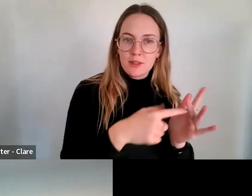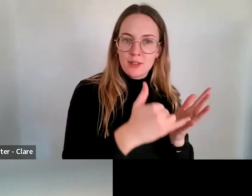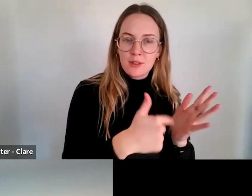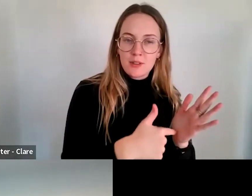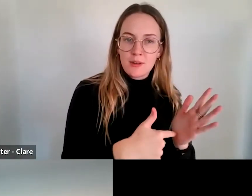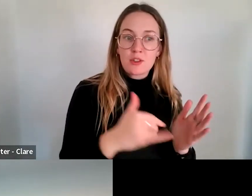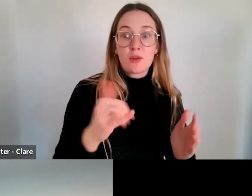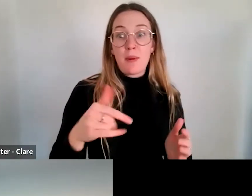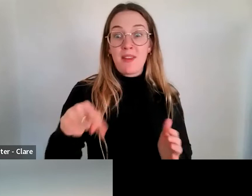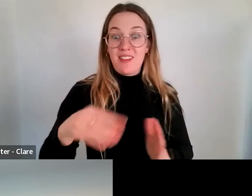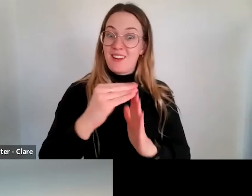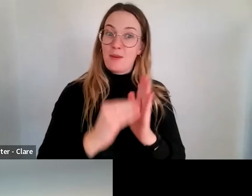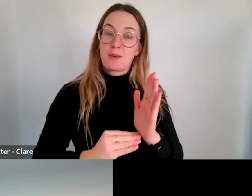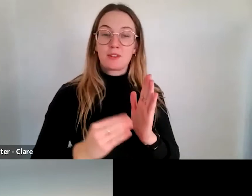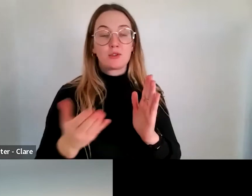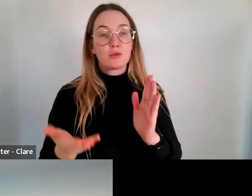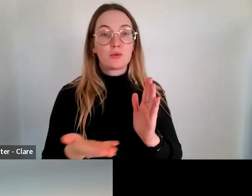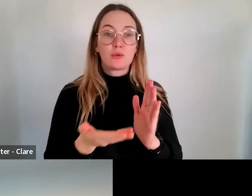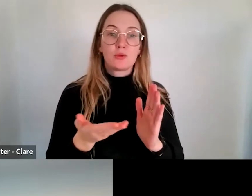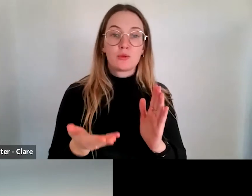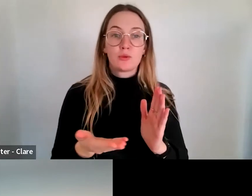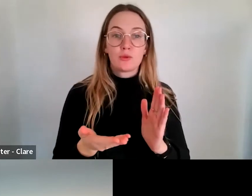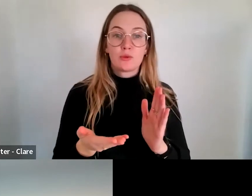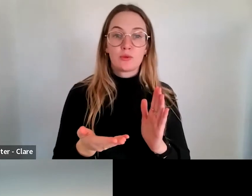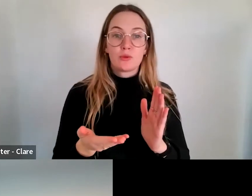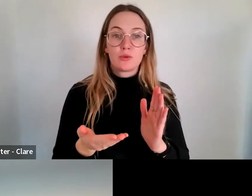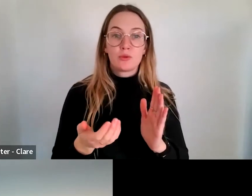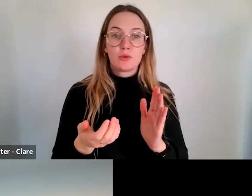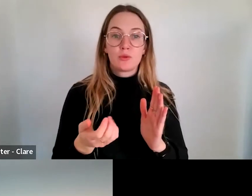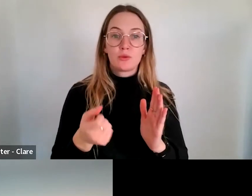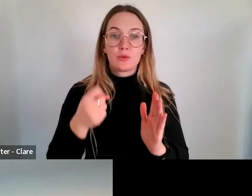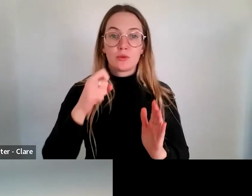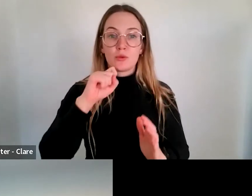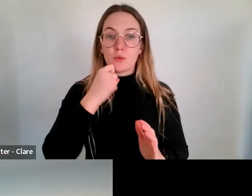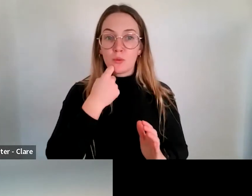to the kind of - the platform itself or the kind of program that you're setting